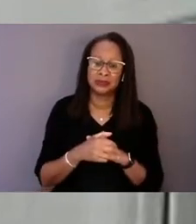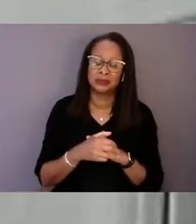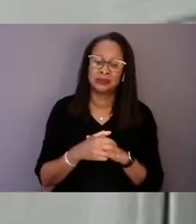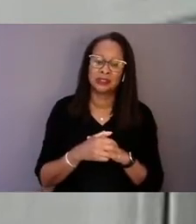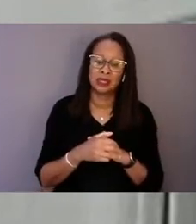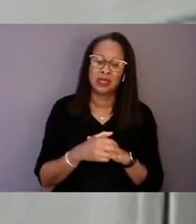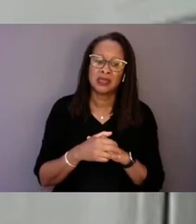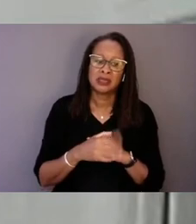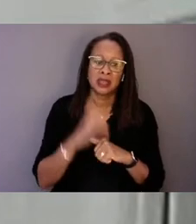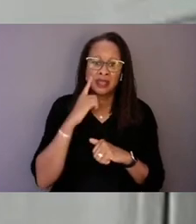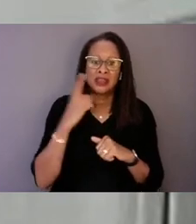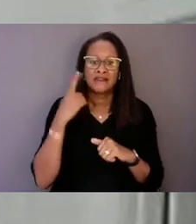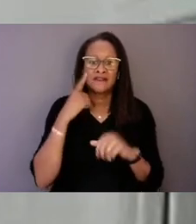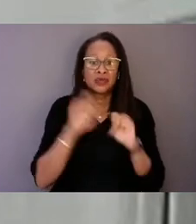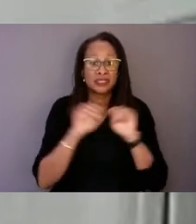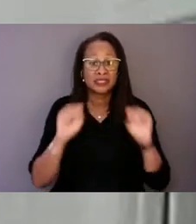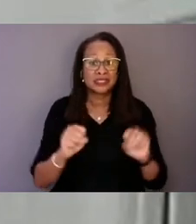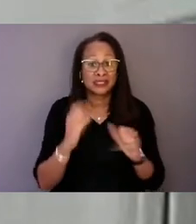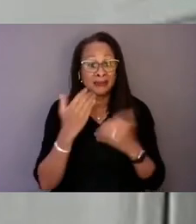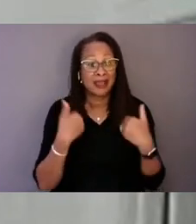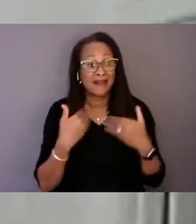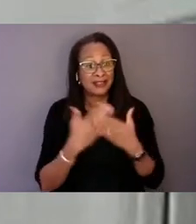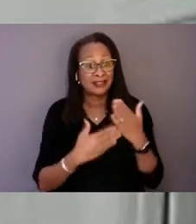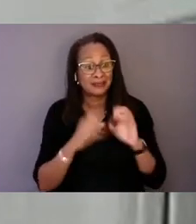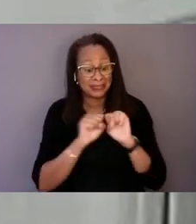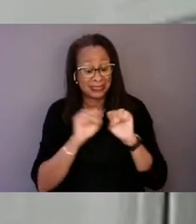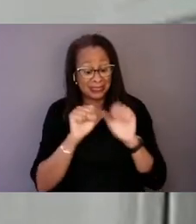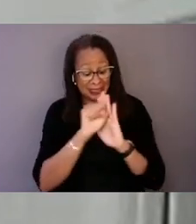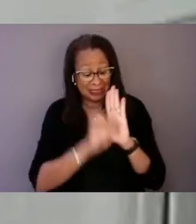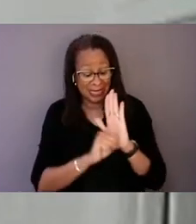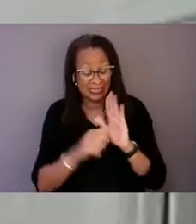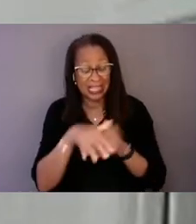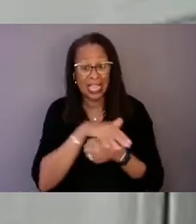there are some states and areas doing it really well.